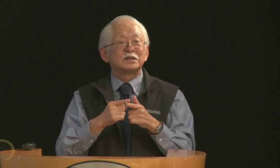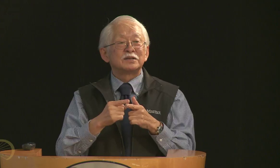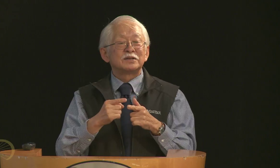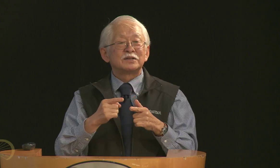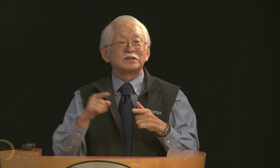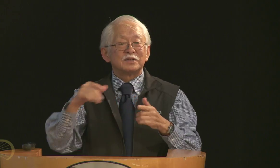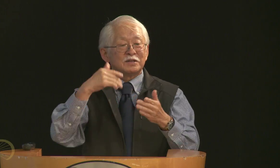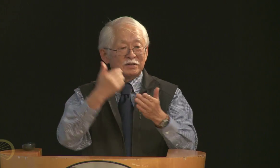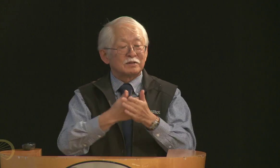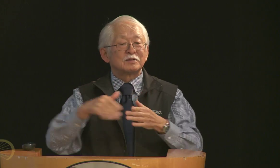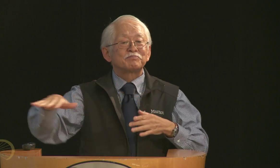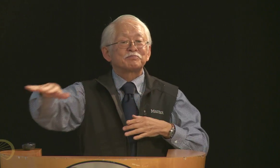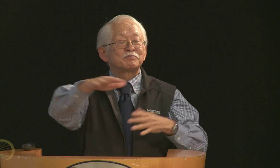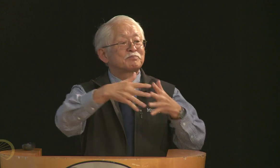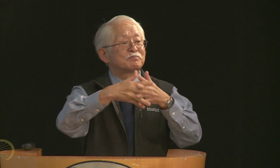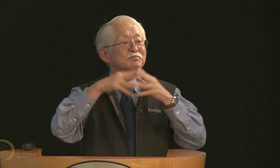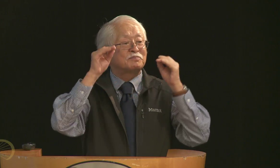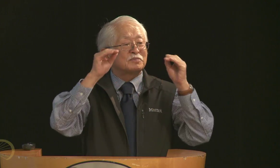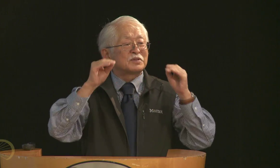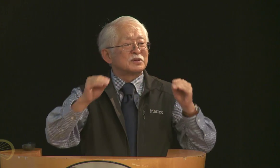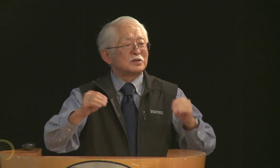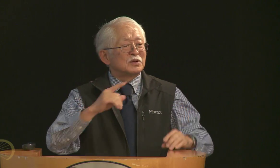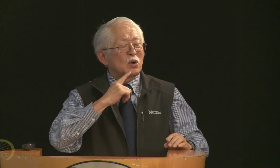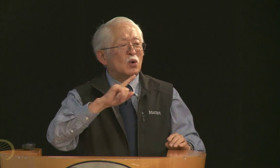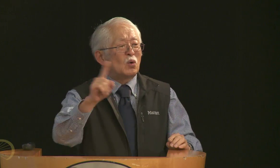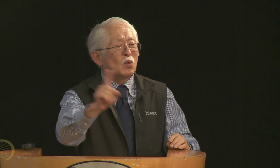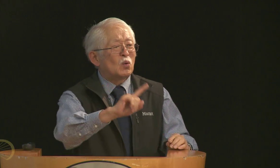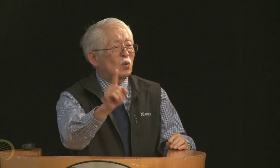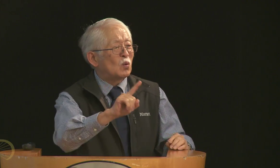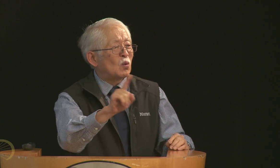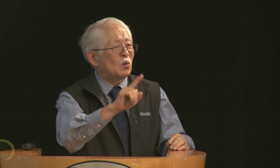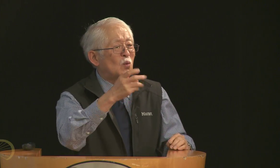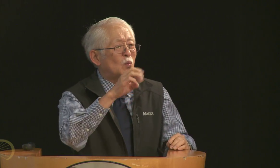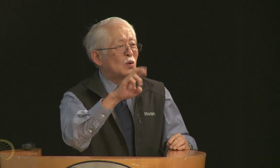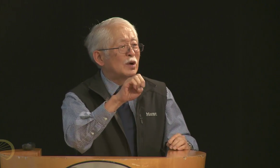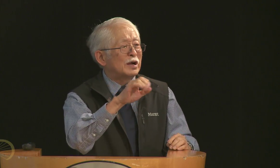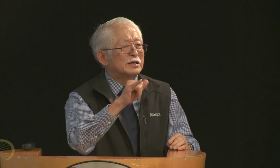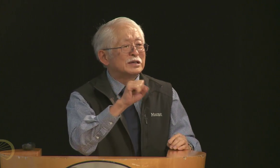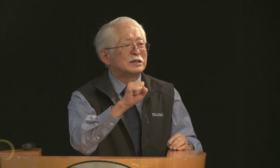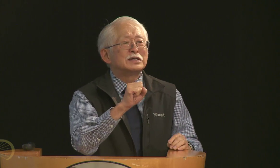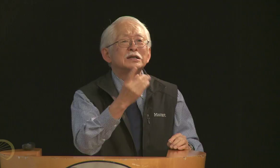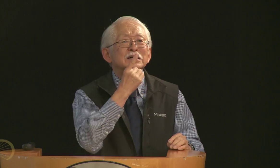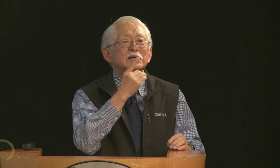Anyway she was there and there're a lot of American teachers,